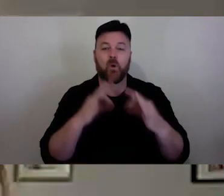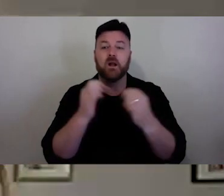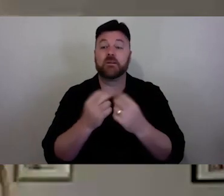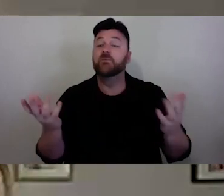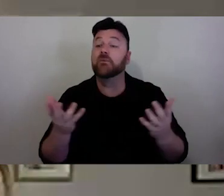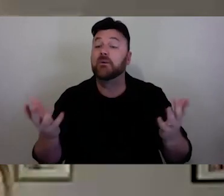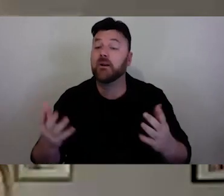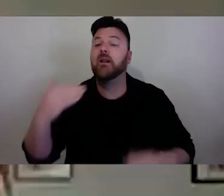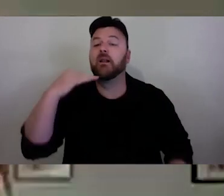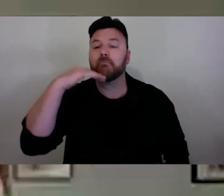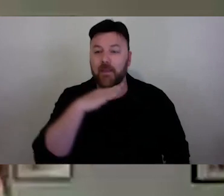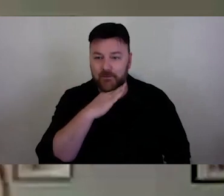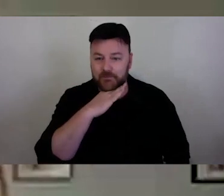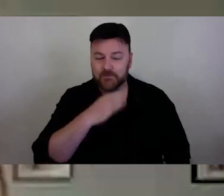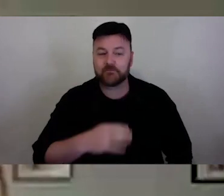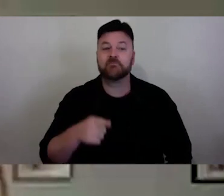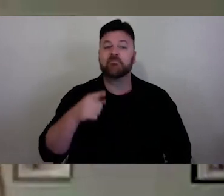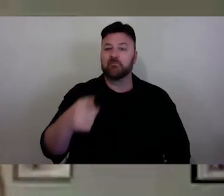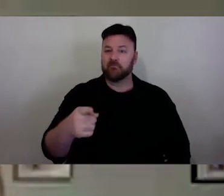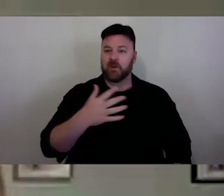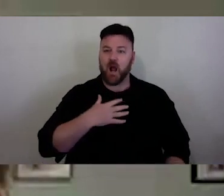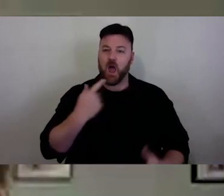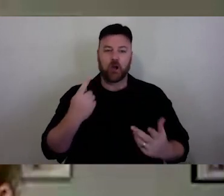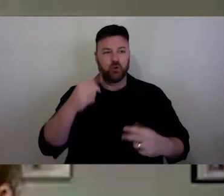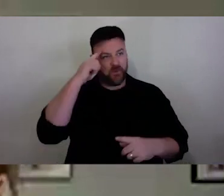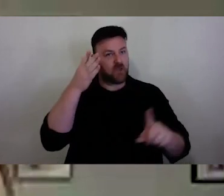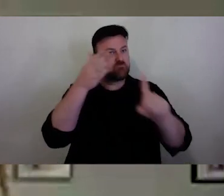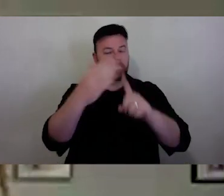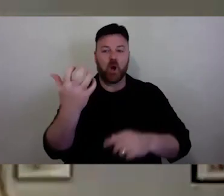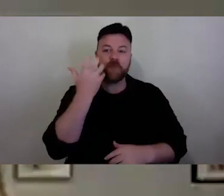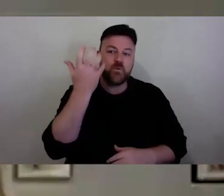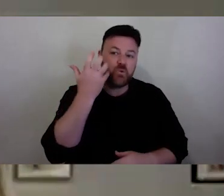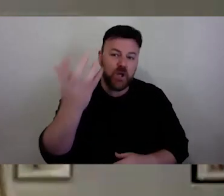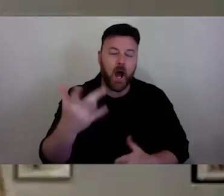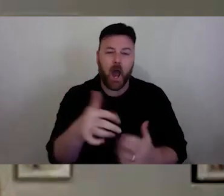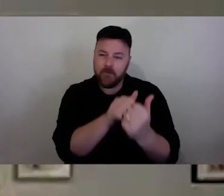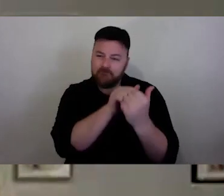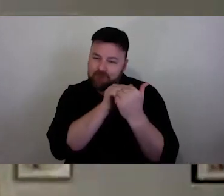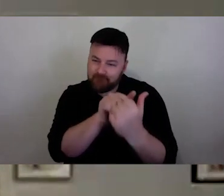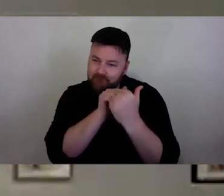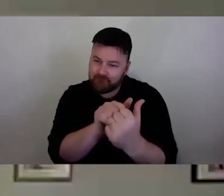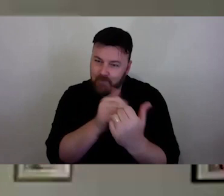They describe Thames as collaborative and future focused and today will challenge us to think about the reality of collaboration